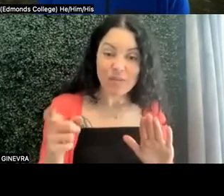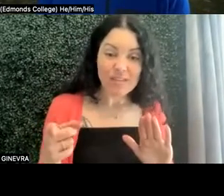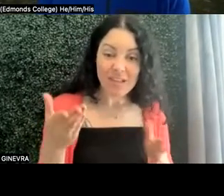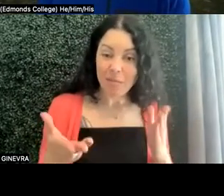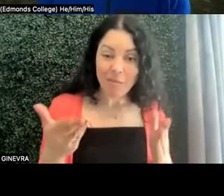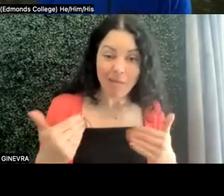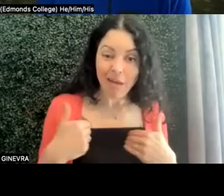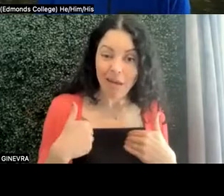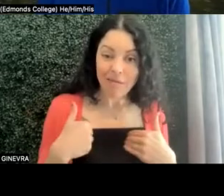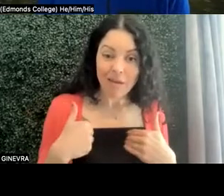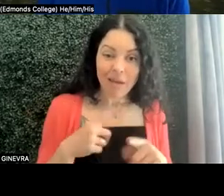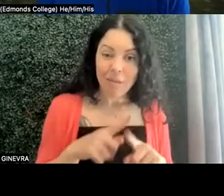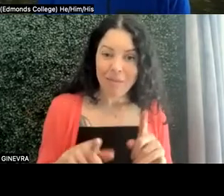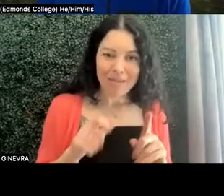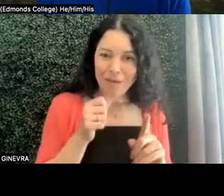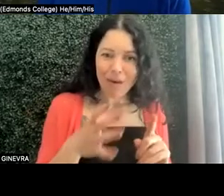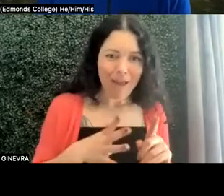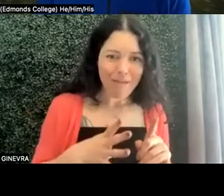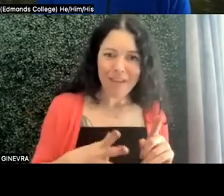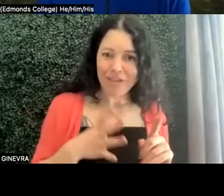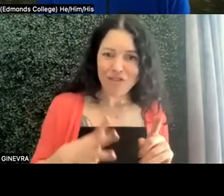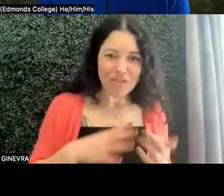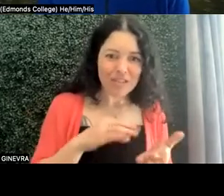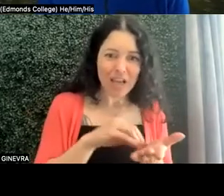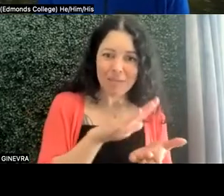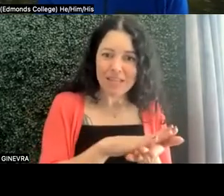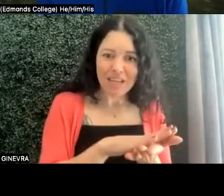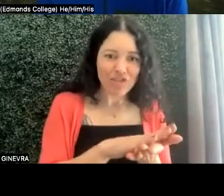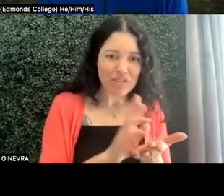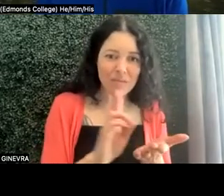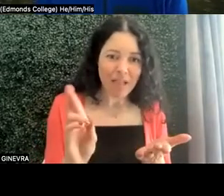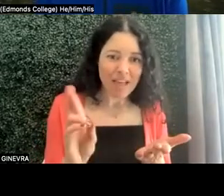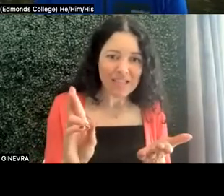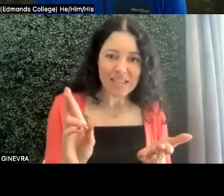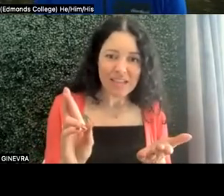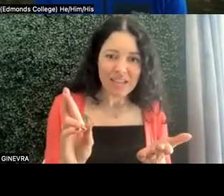but they don't have the official documentation in place. And so, getting them officially recognized